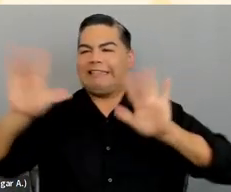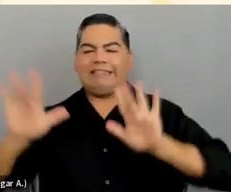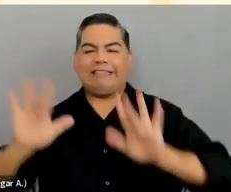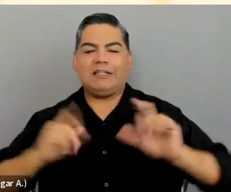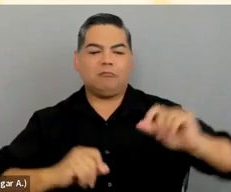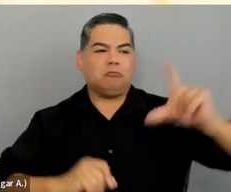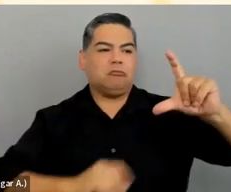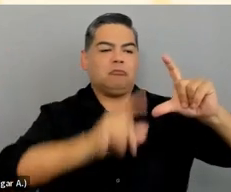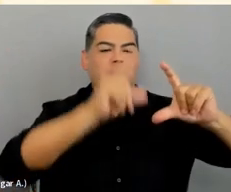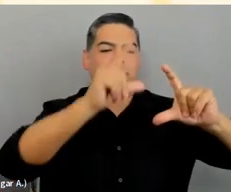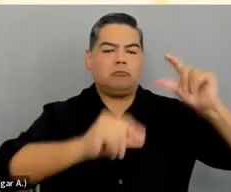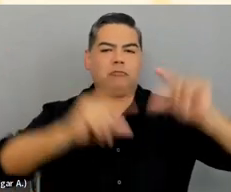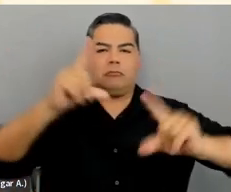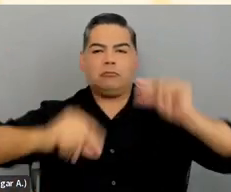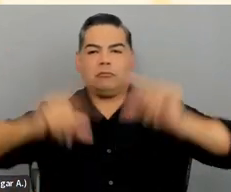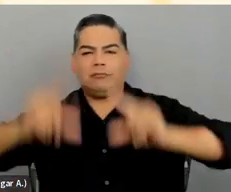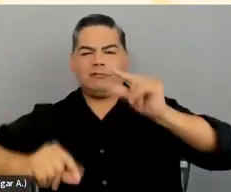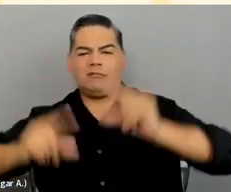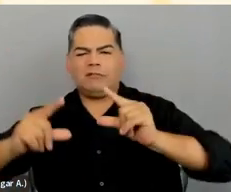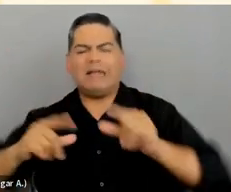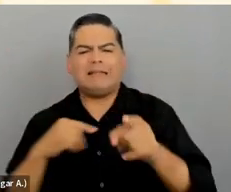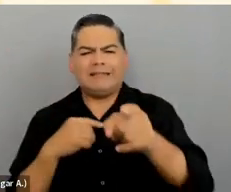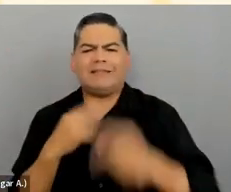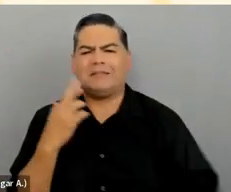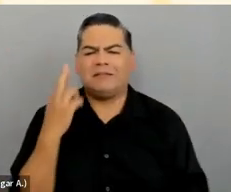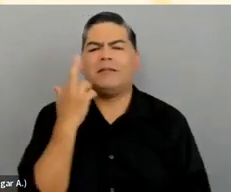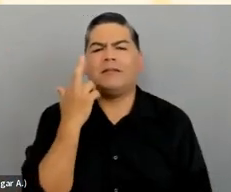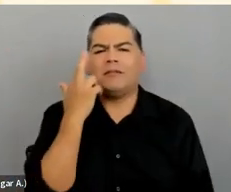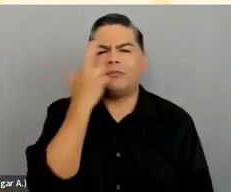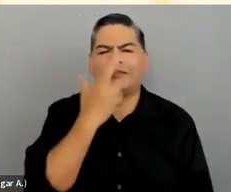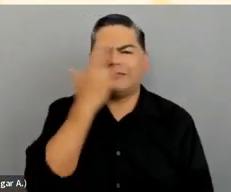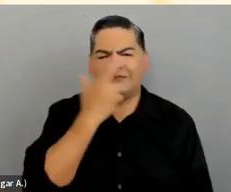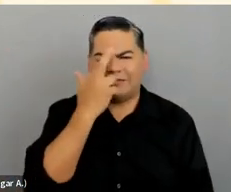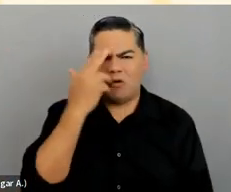And the purpose of this is just to get a sense of who is here,